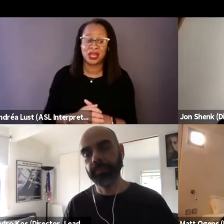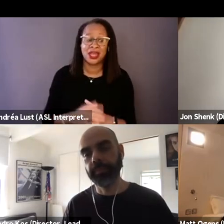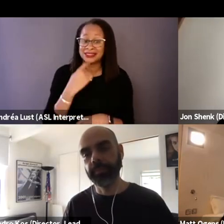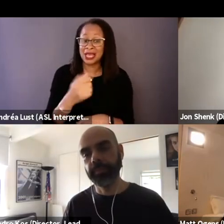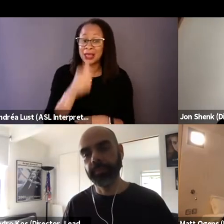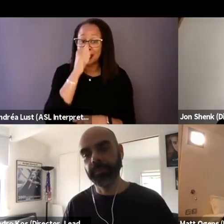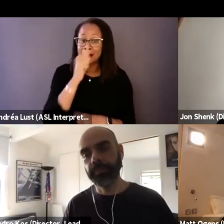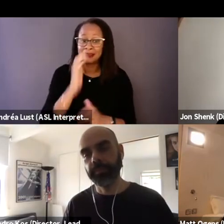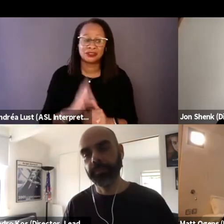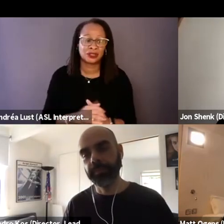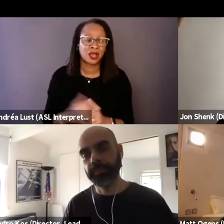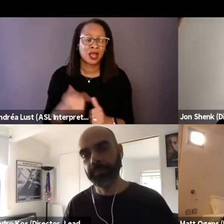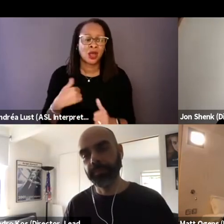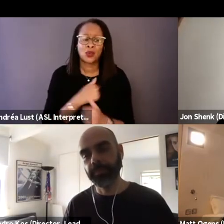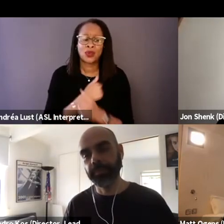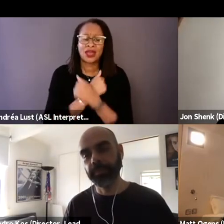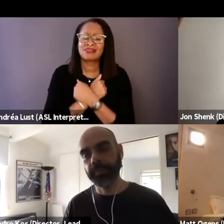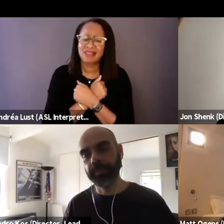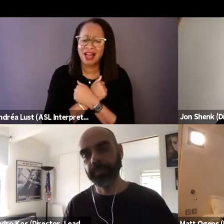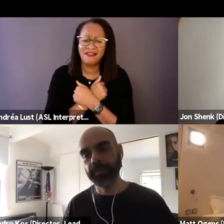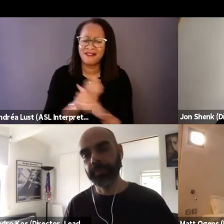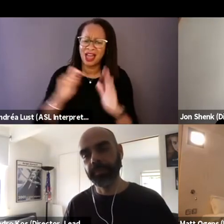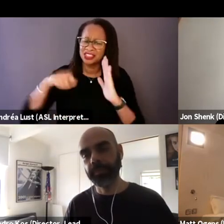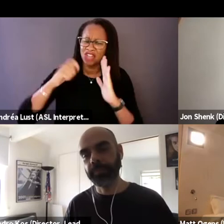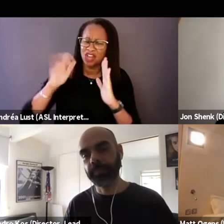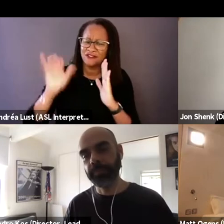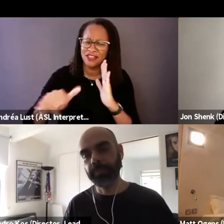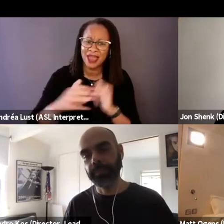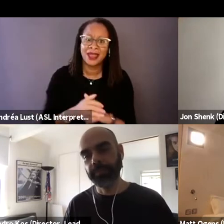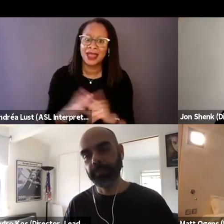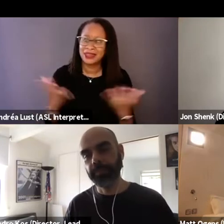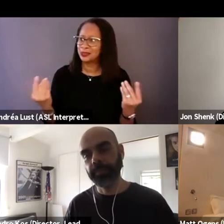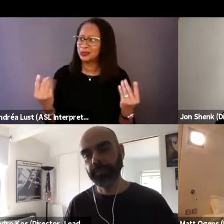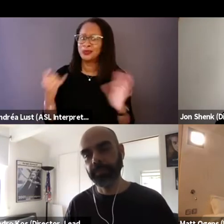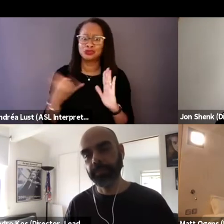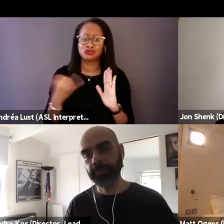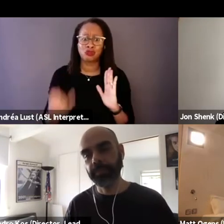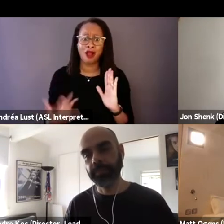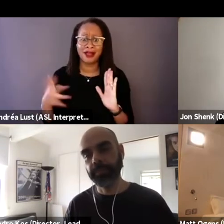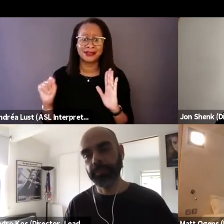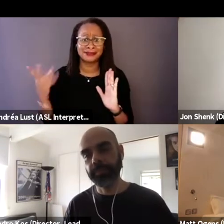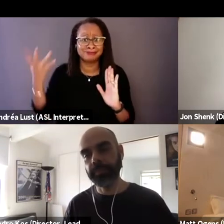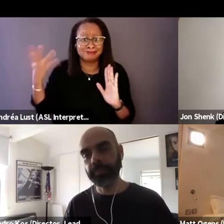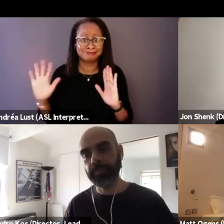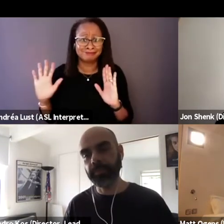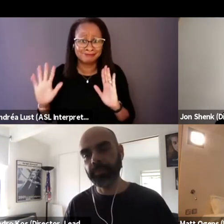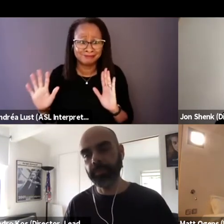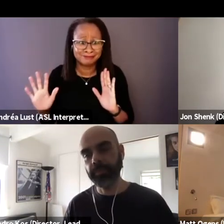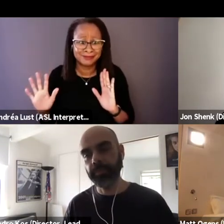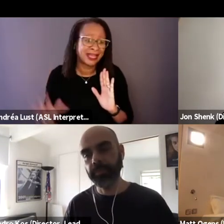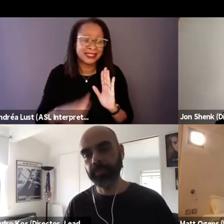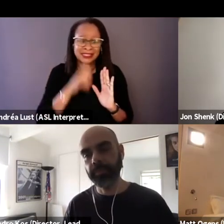oh, we'd love a shot of that, and they would just draw it. And we didn't have to stalk out